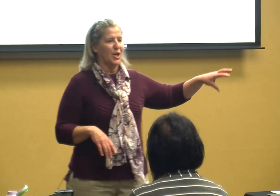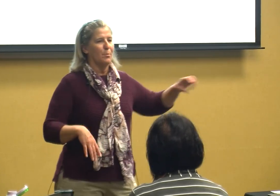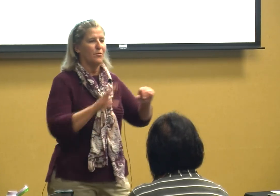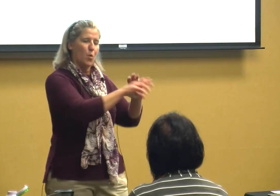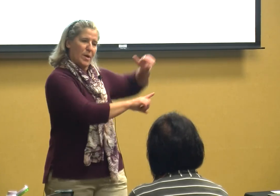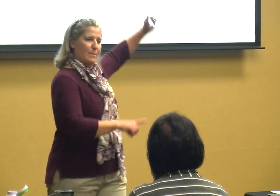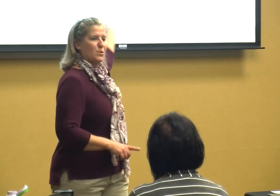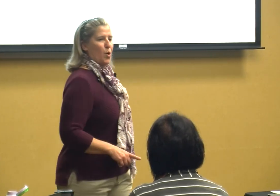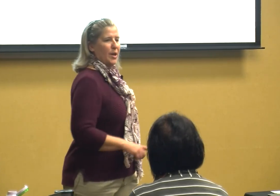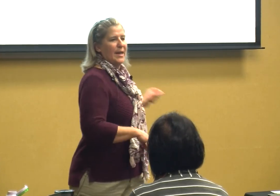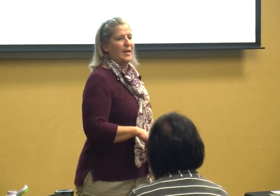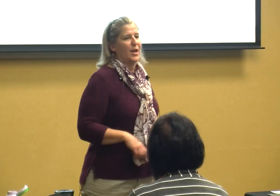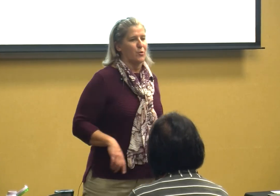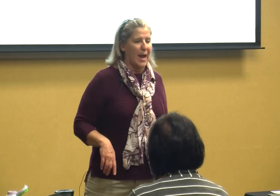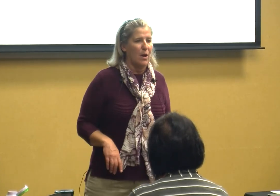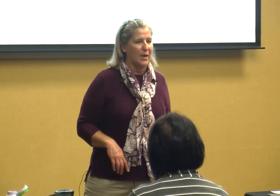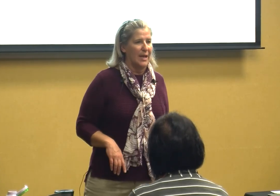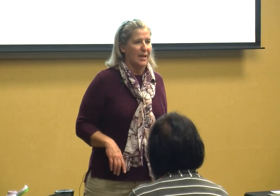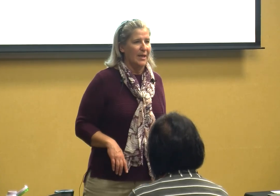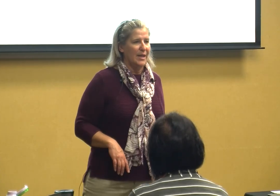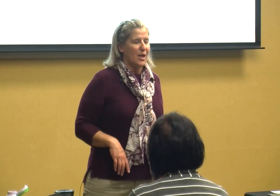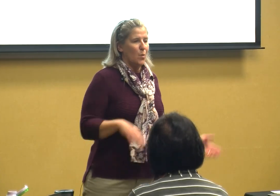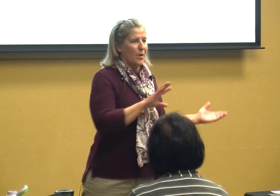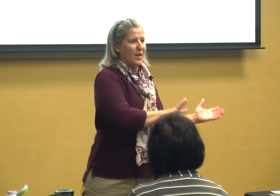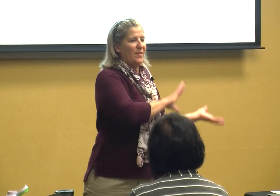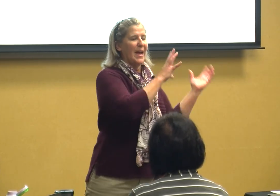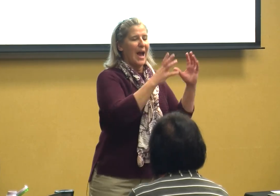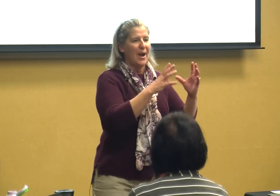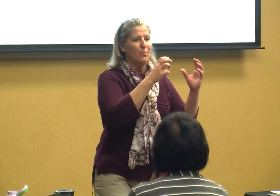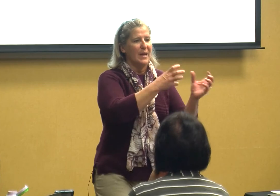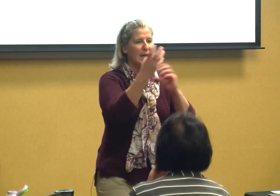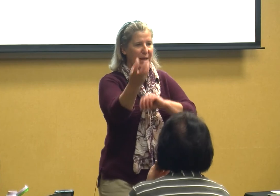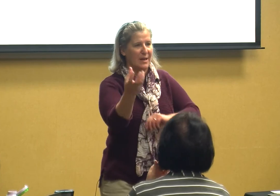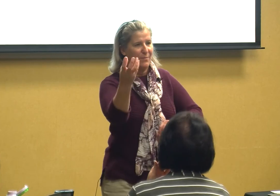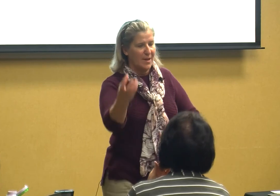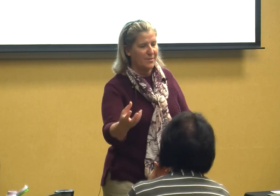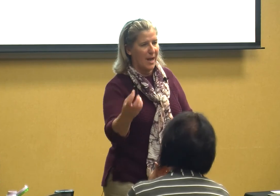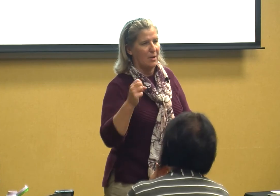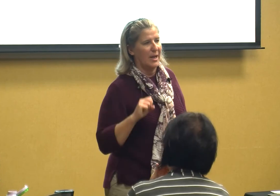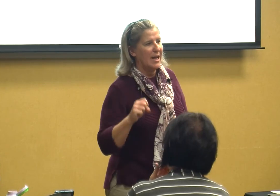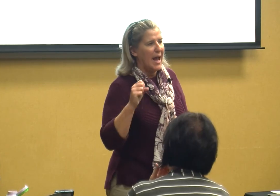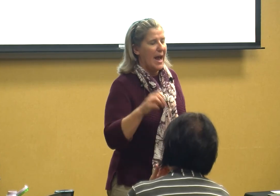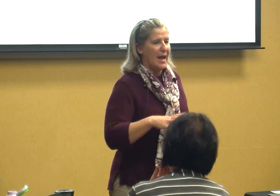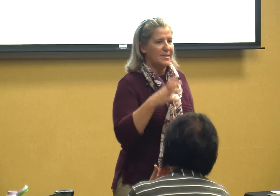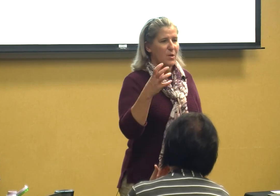year before and I was working in another County well then they hired me in this county and so